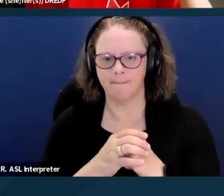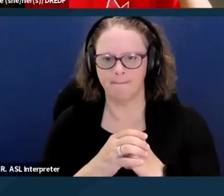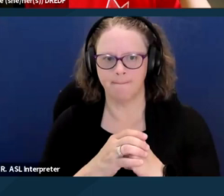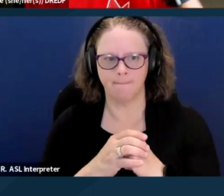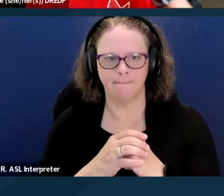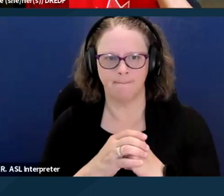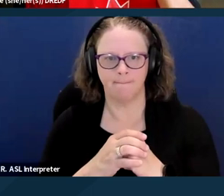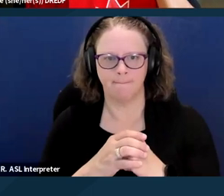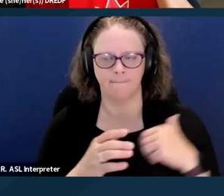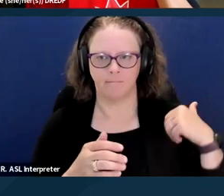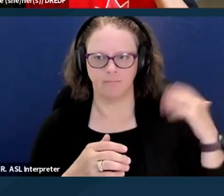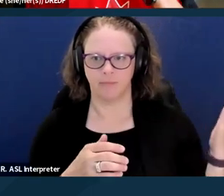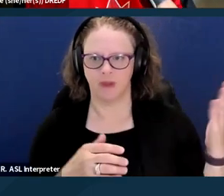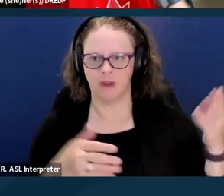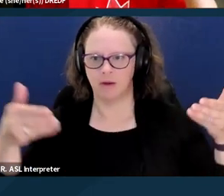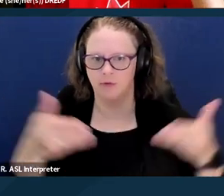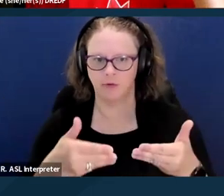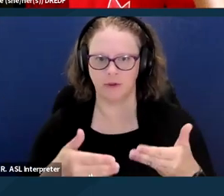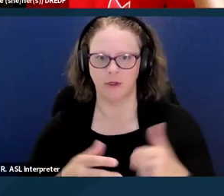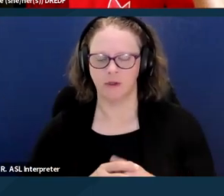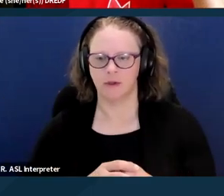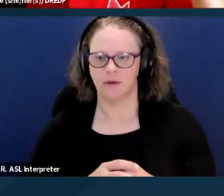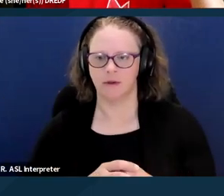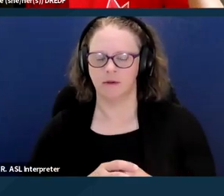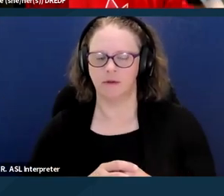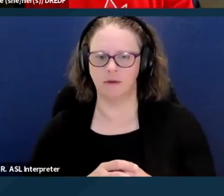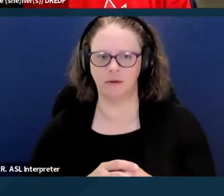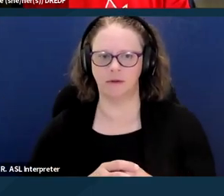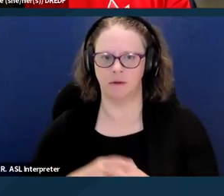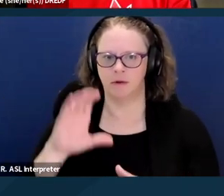That will be introducing the CalAIM goals and eligibility.